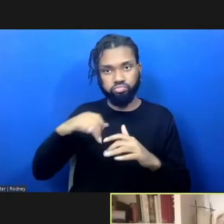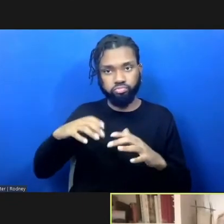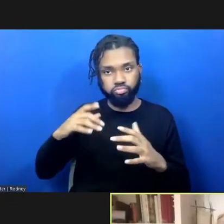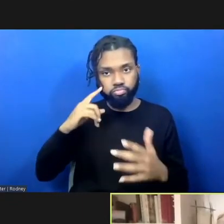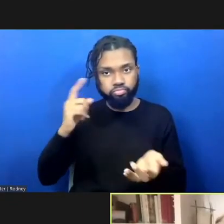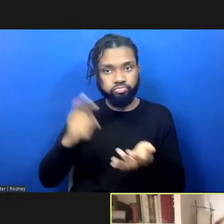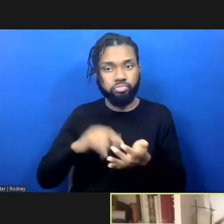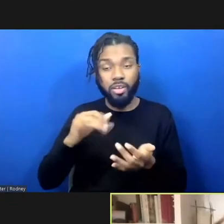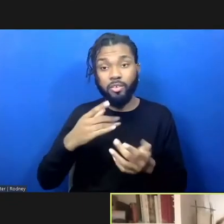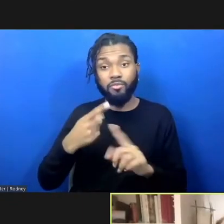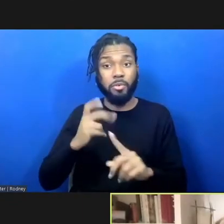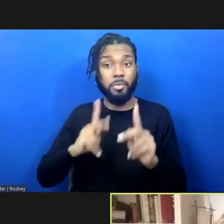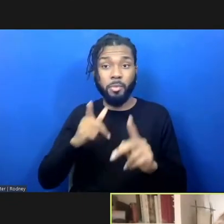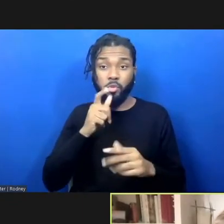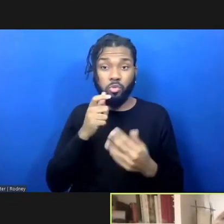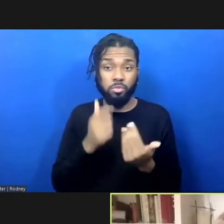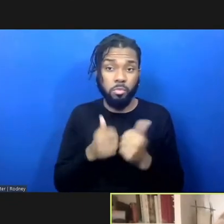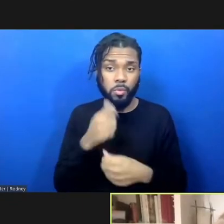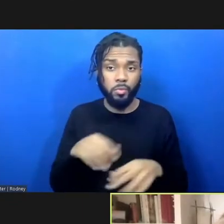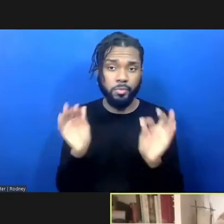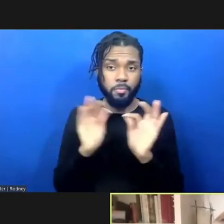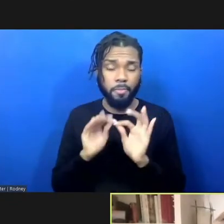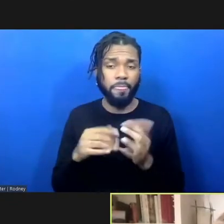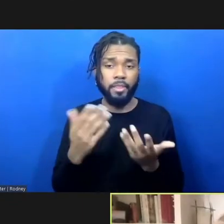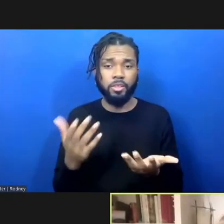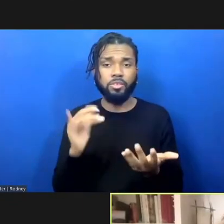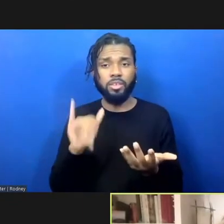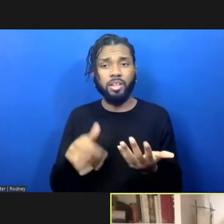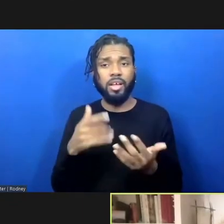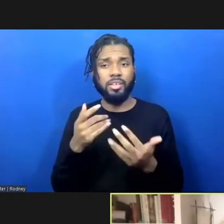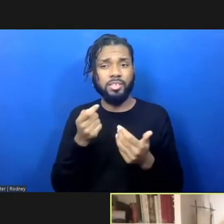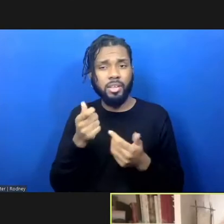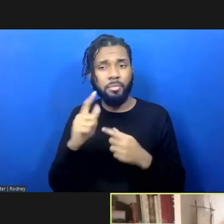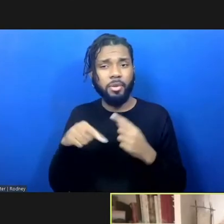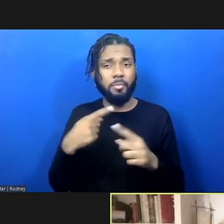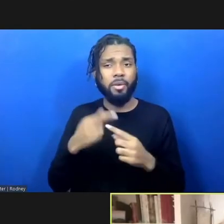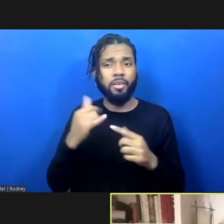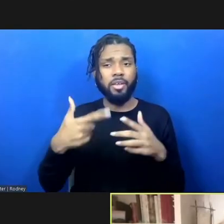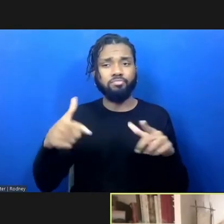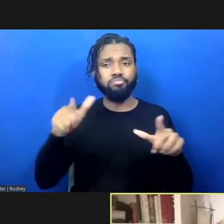matter the most? So, that's a little bit about the paradigm shift in the way in which I see it.